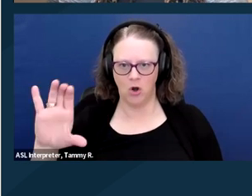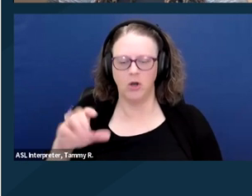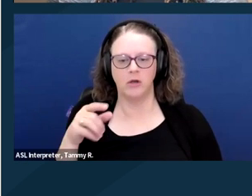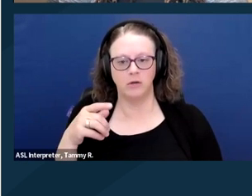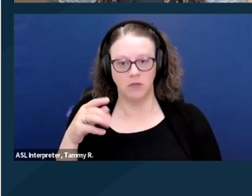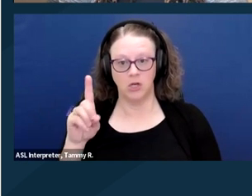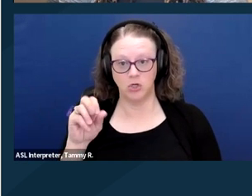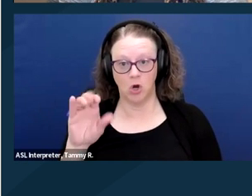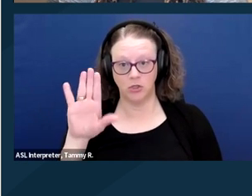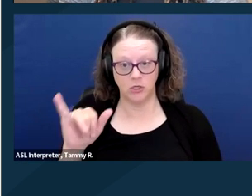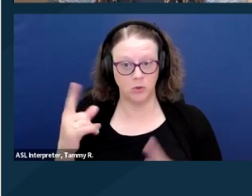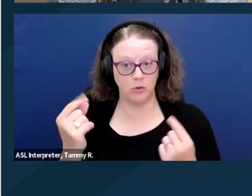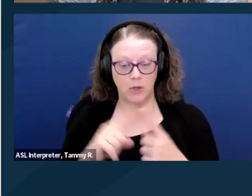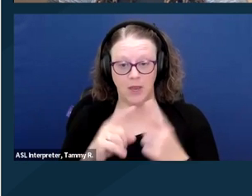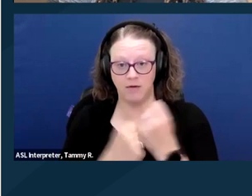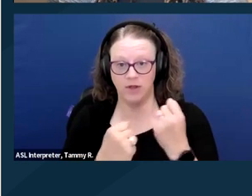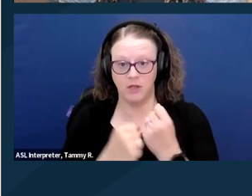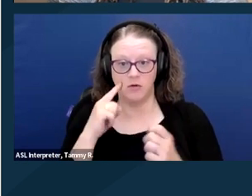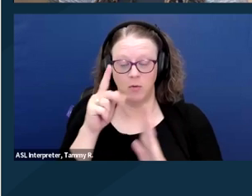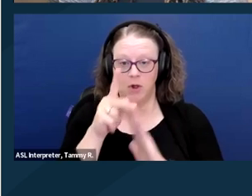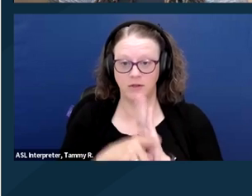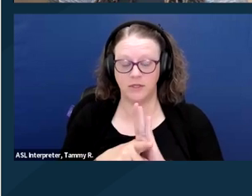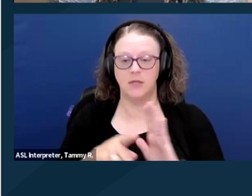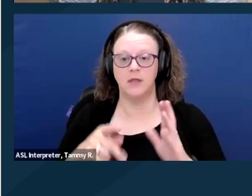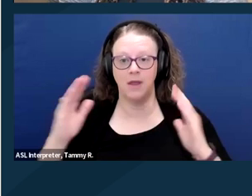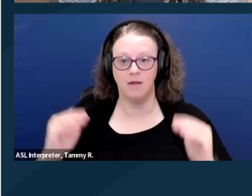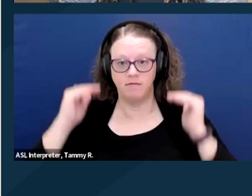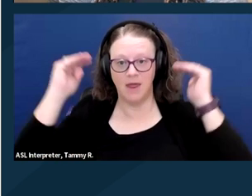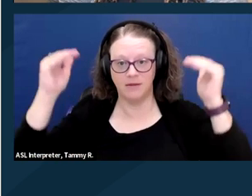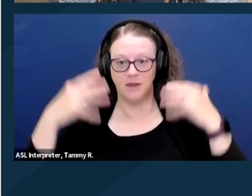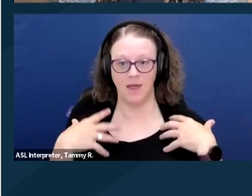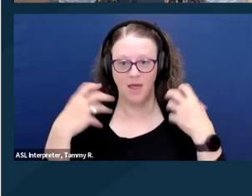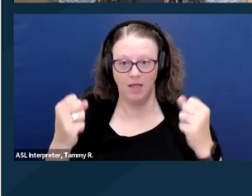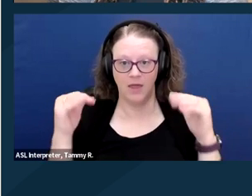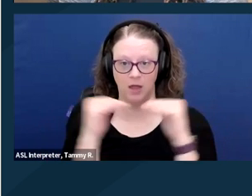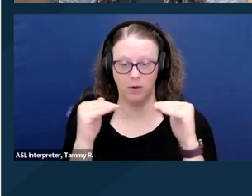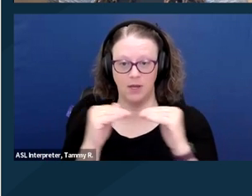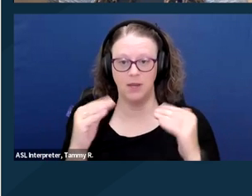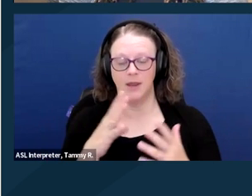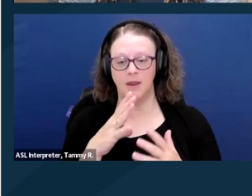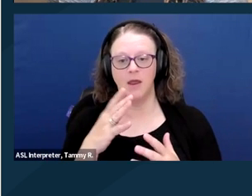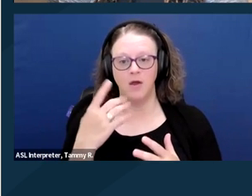for policies advancing health equity and economic justice for people with disabilities.